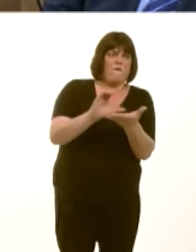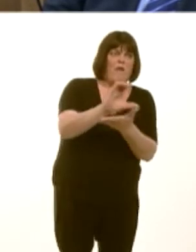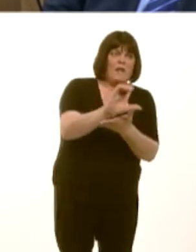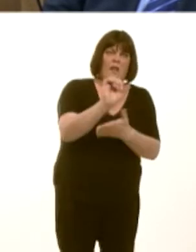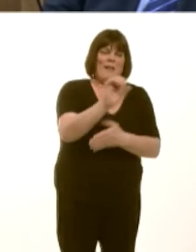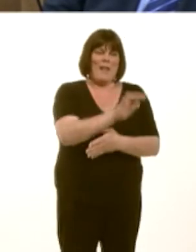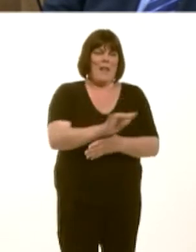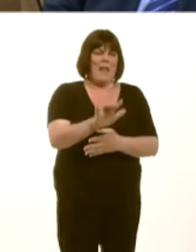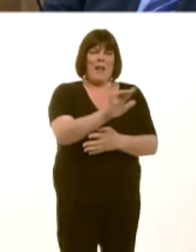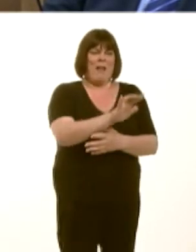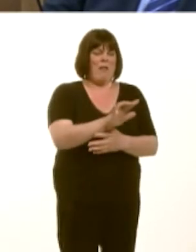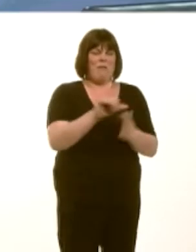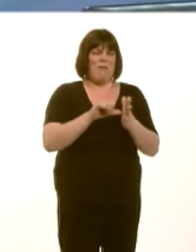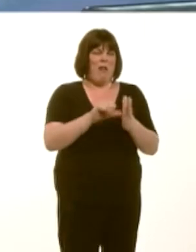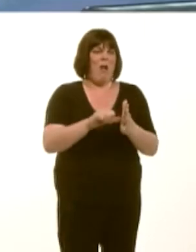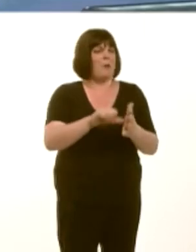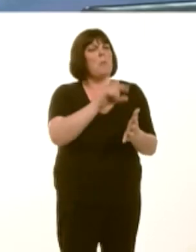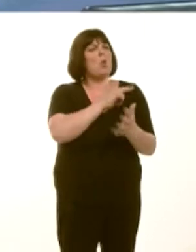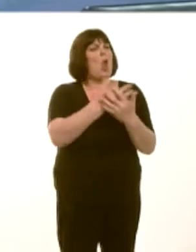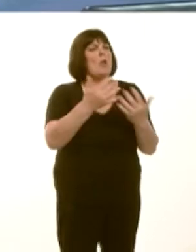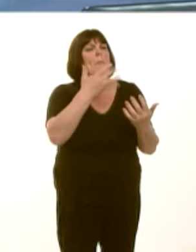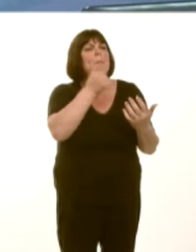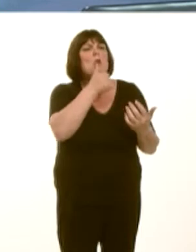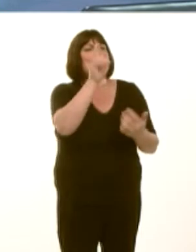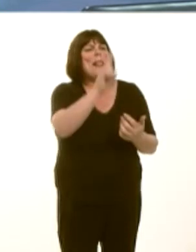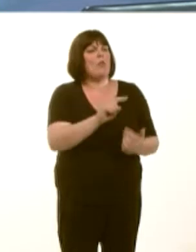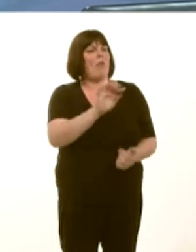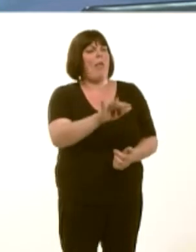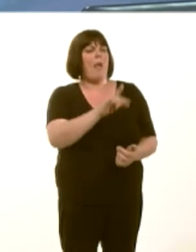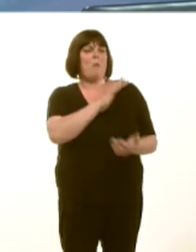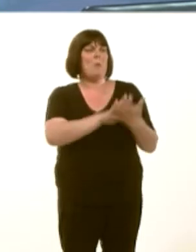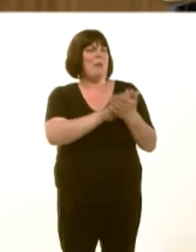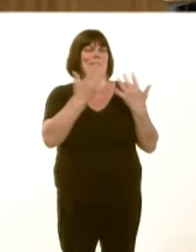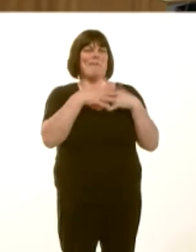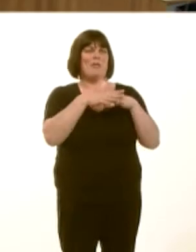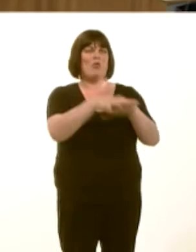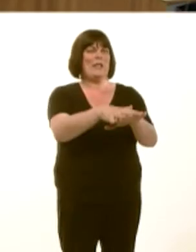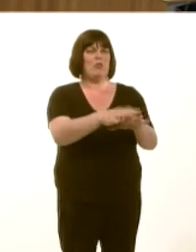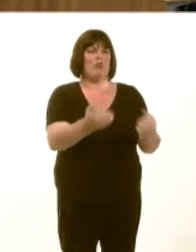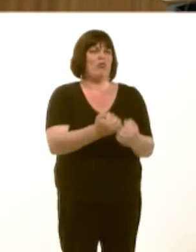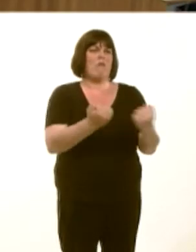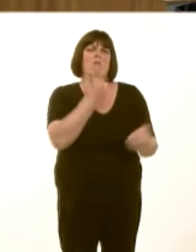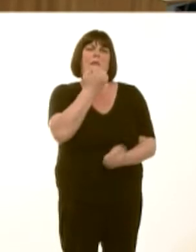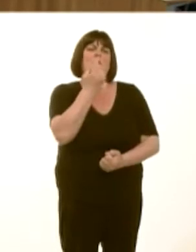that was a high-energy user, because the grid isnít strong enough to supply their needs. Itís a difficult balance.